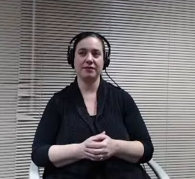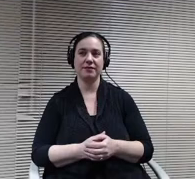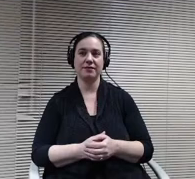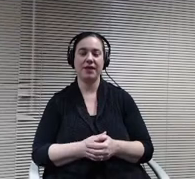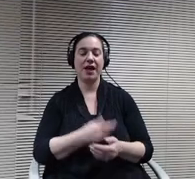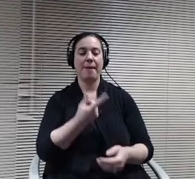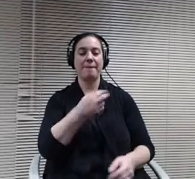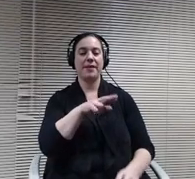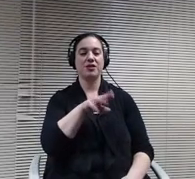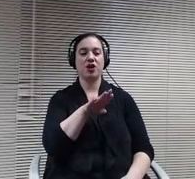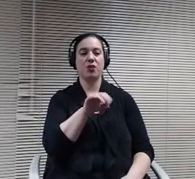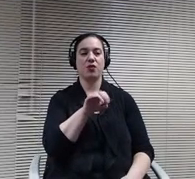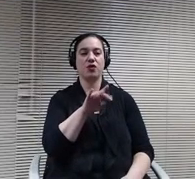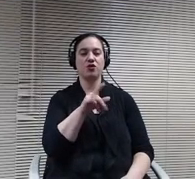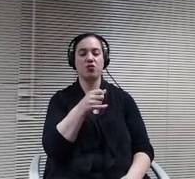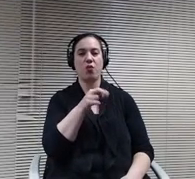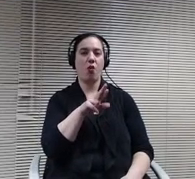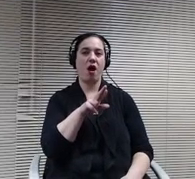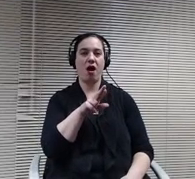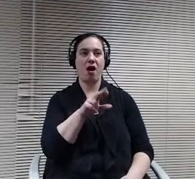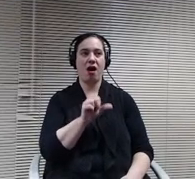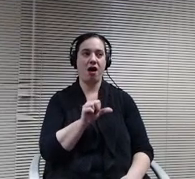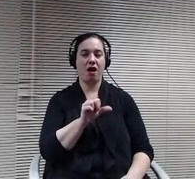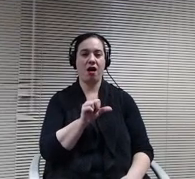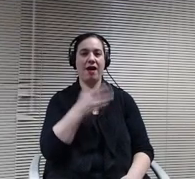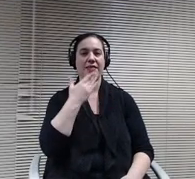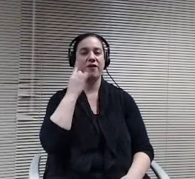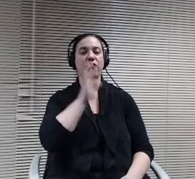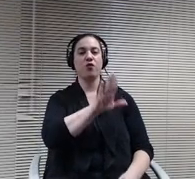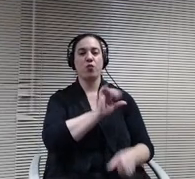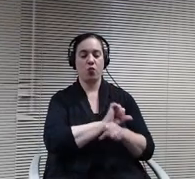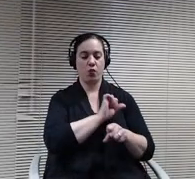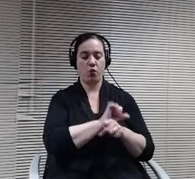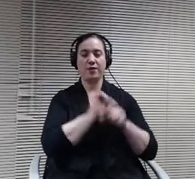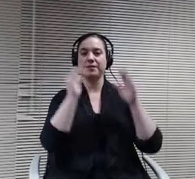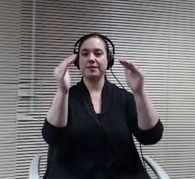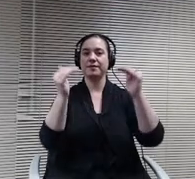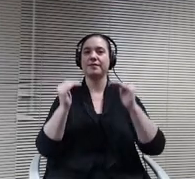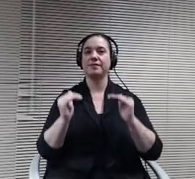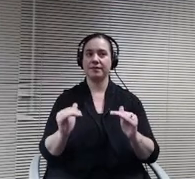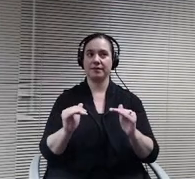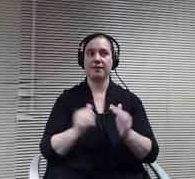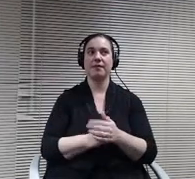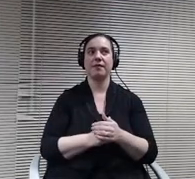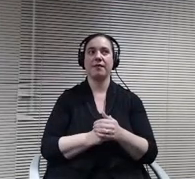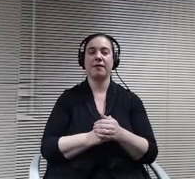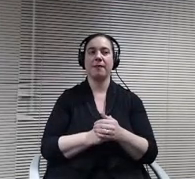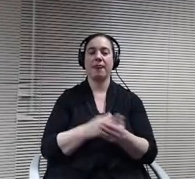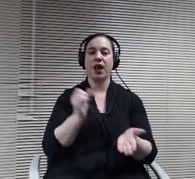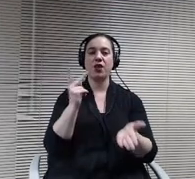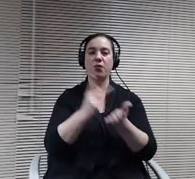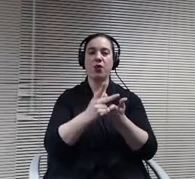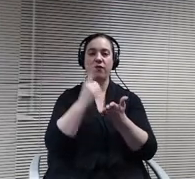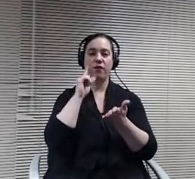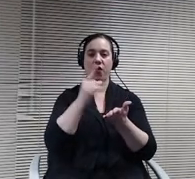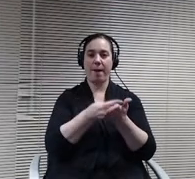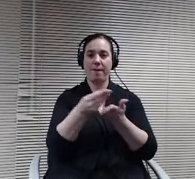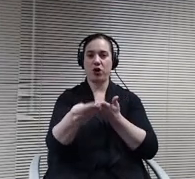Our next item is the approval of purchase of building for Minute AKA transition program